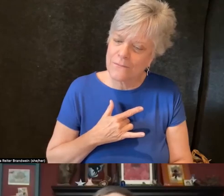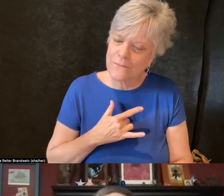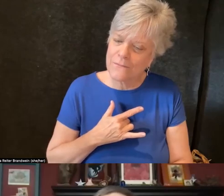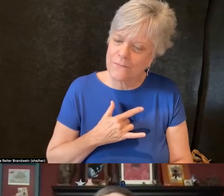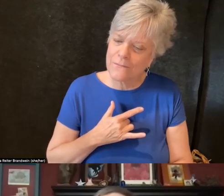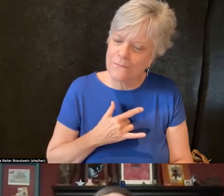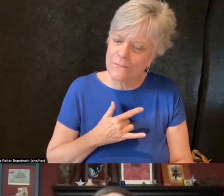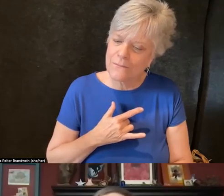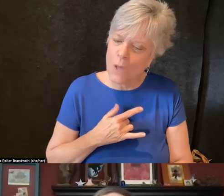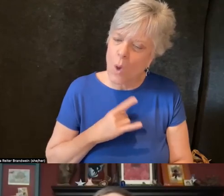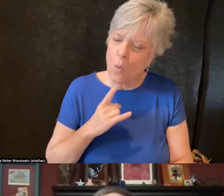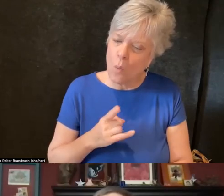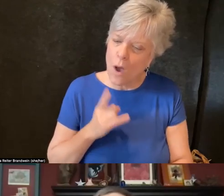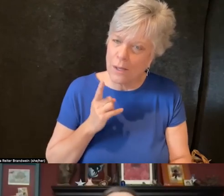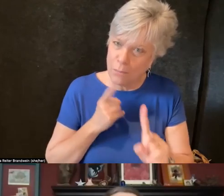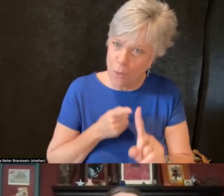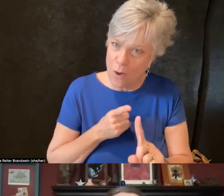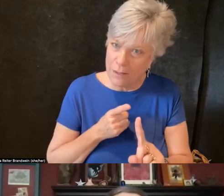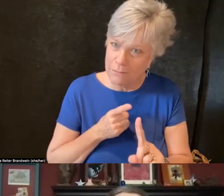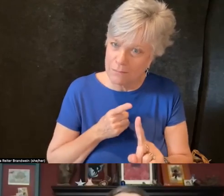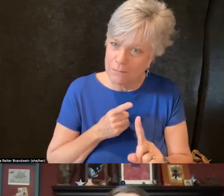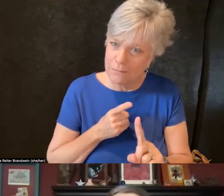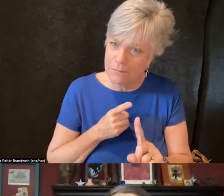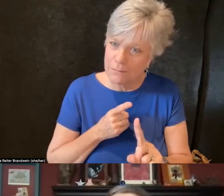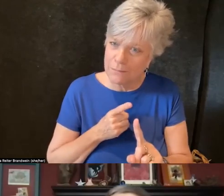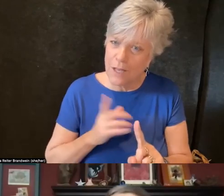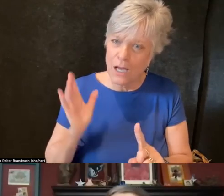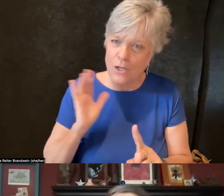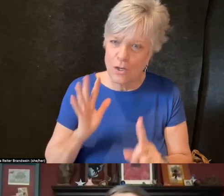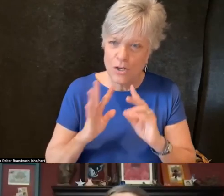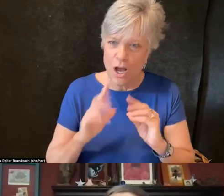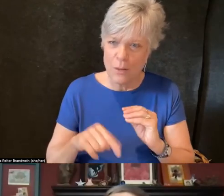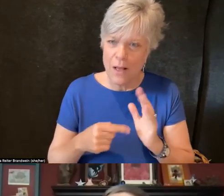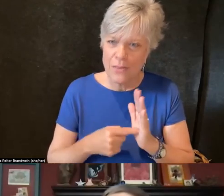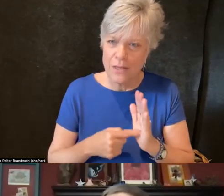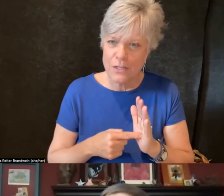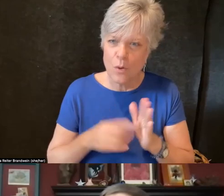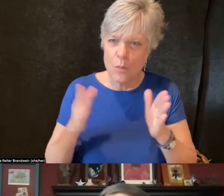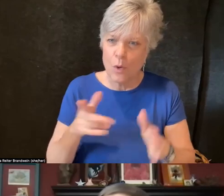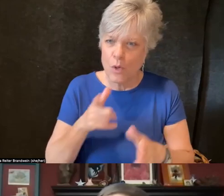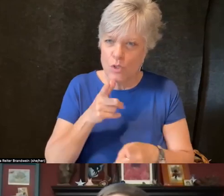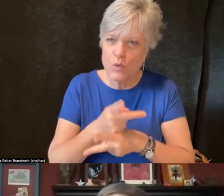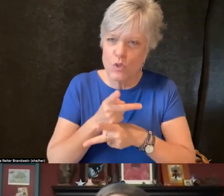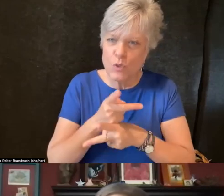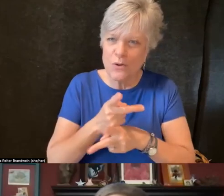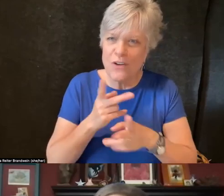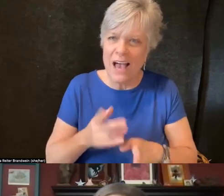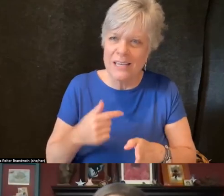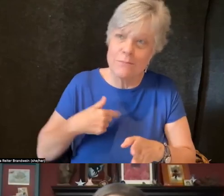that I used to talk about this with the person who supervised me when I first began as the director